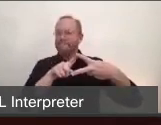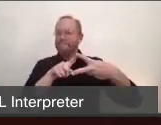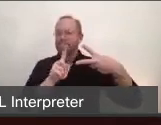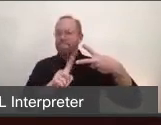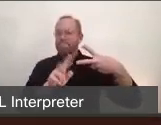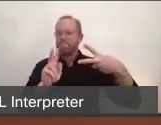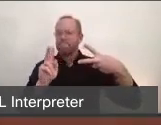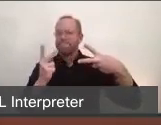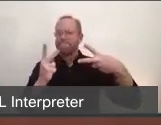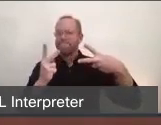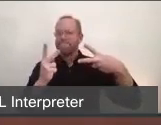for Spanish.